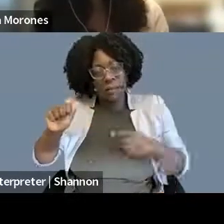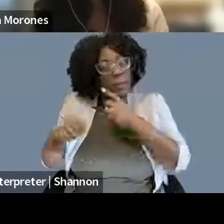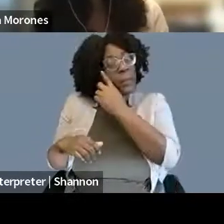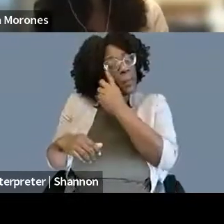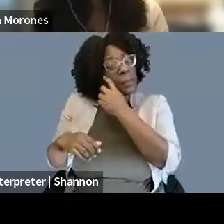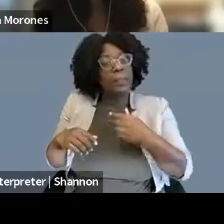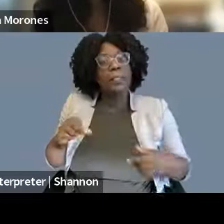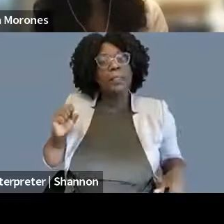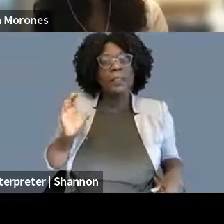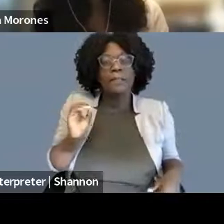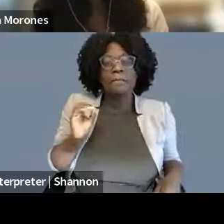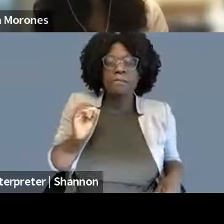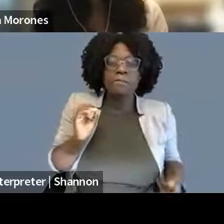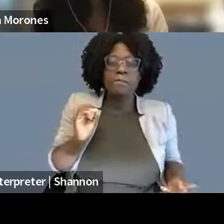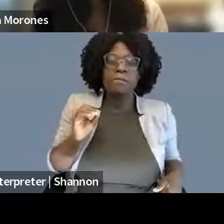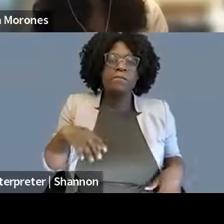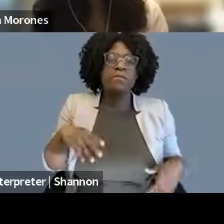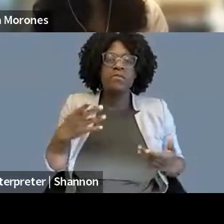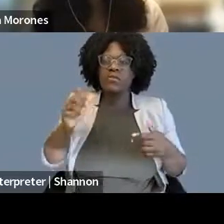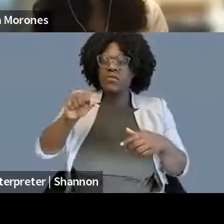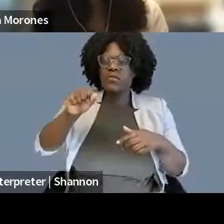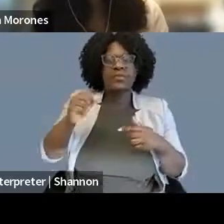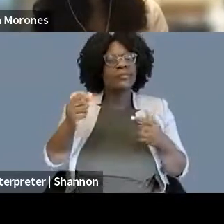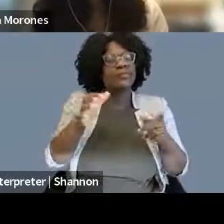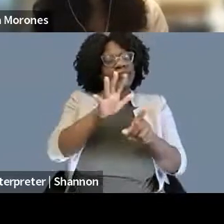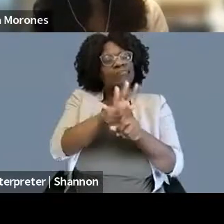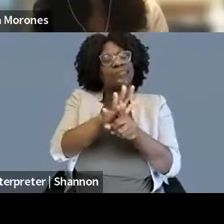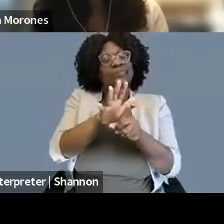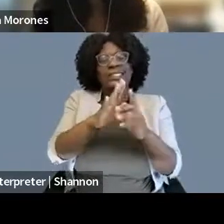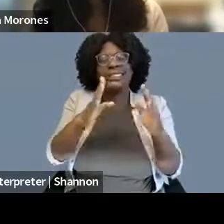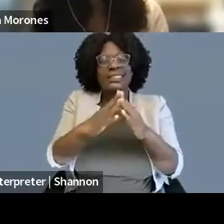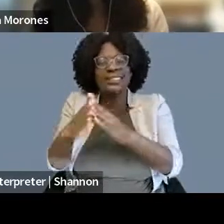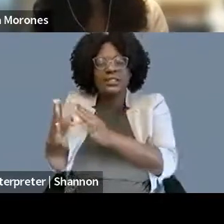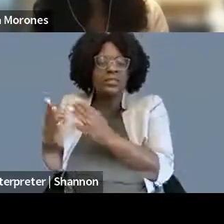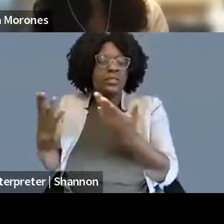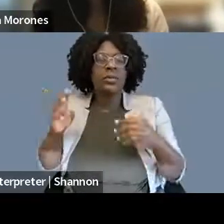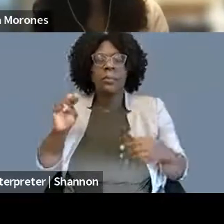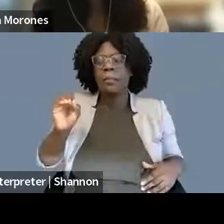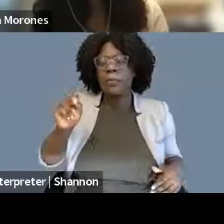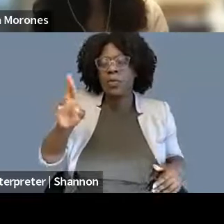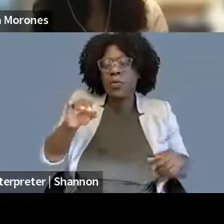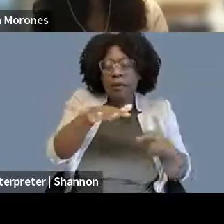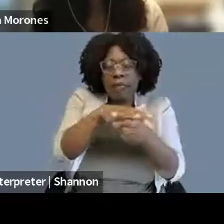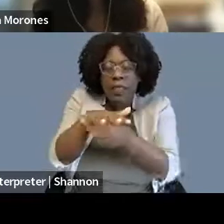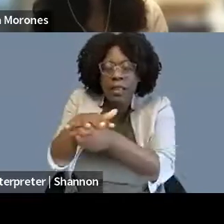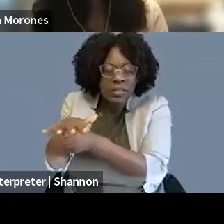I mean, inside metropolitan capitals too but, you know, really outside of them as well. The one thing I would say is I'm so excited